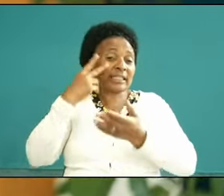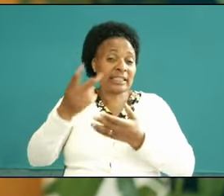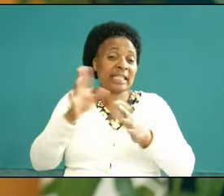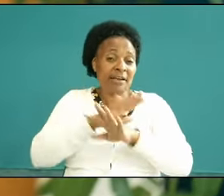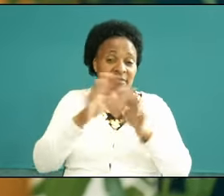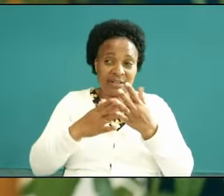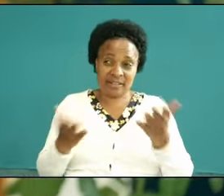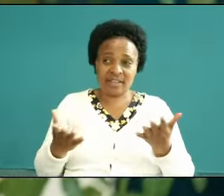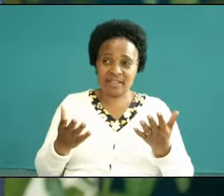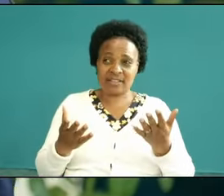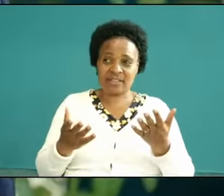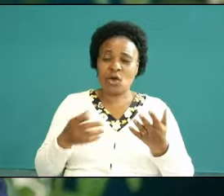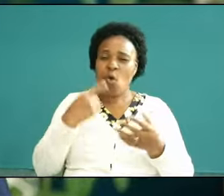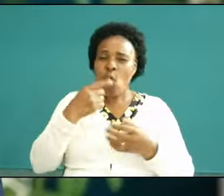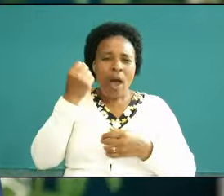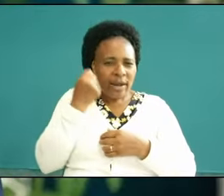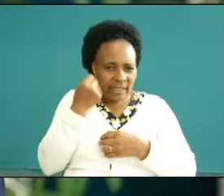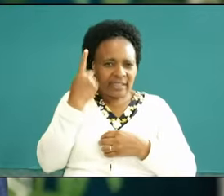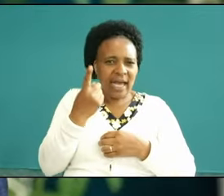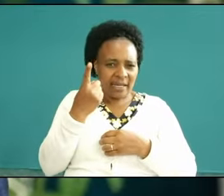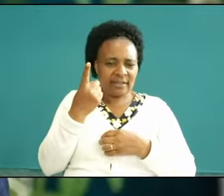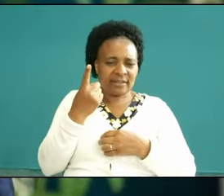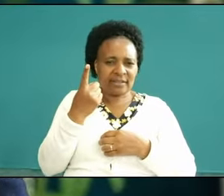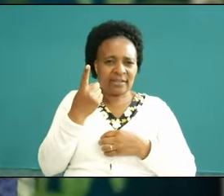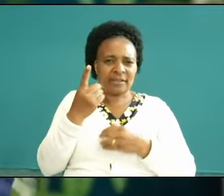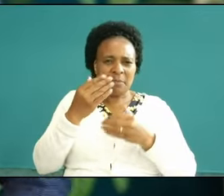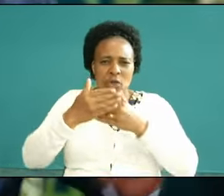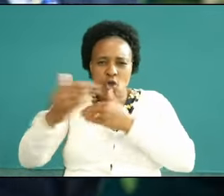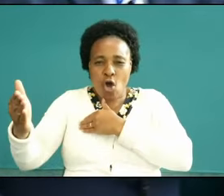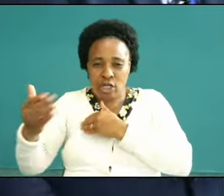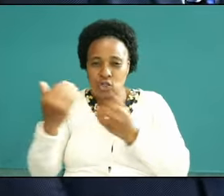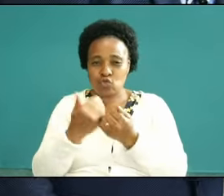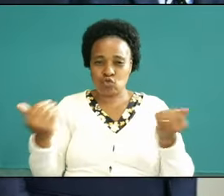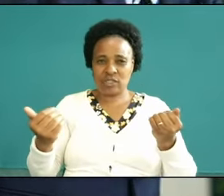sees somebody who understand the Theology of Jesus in suffering that when you are slapped